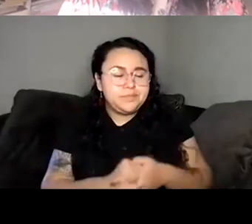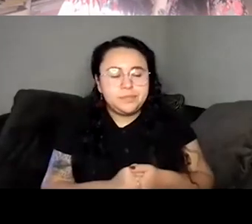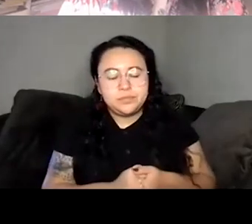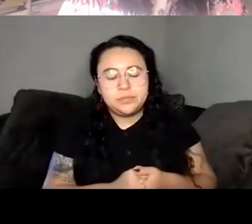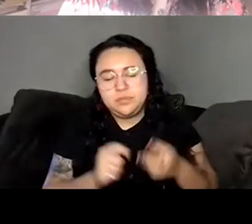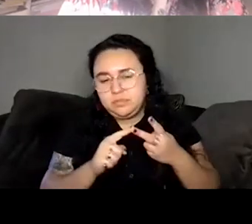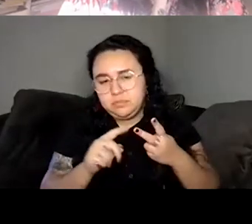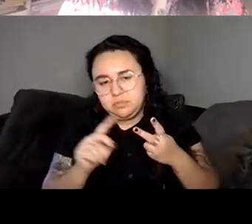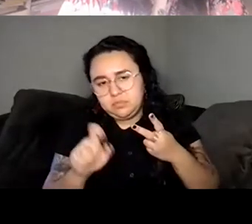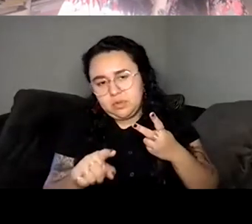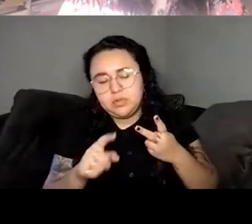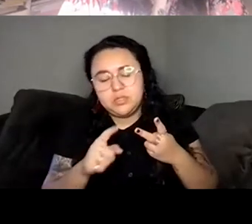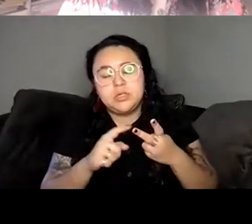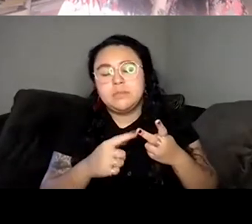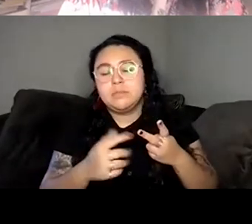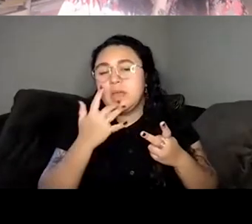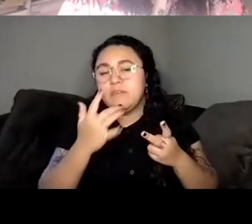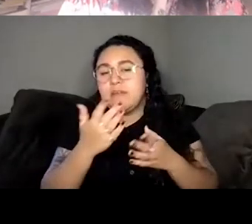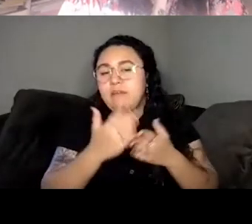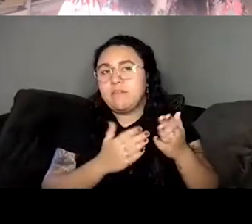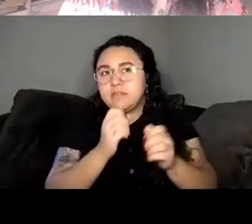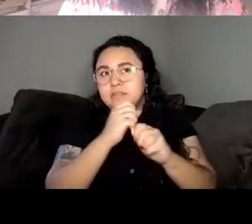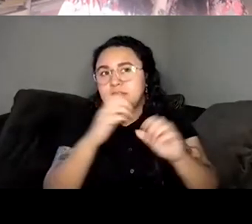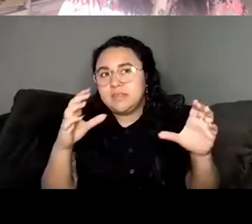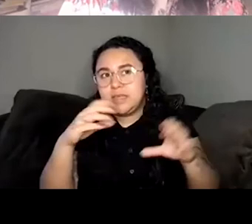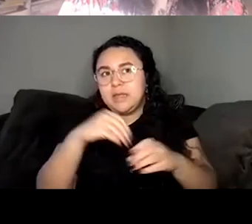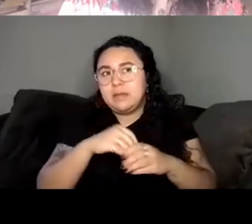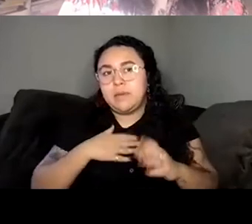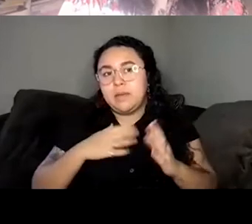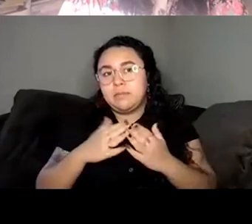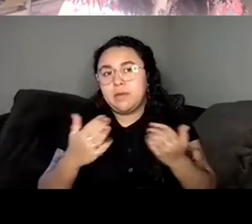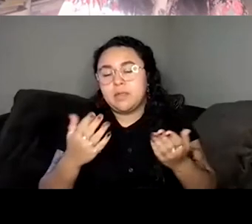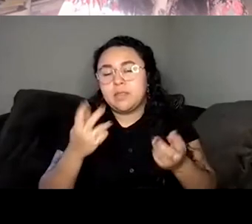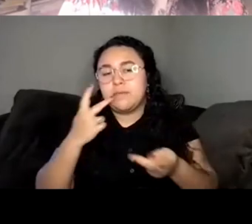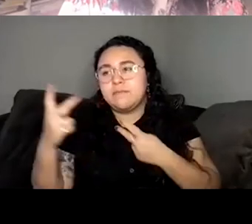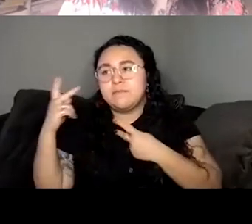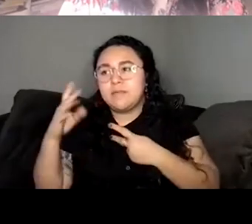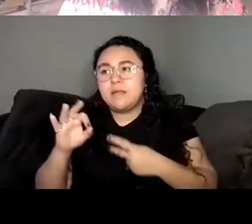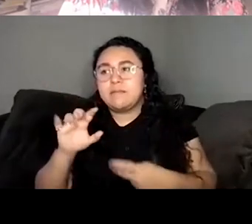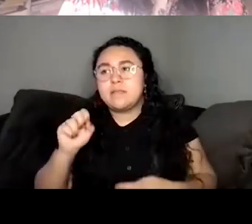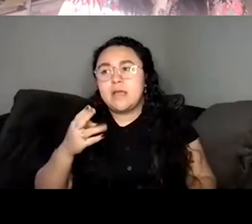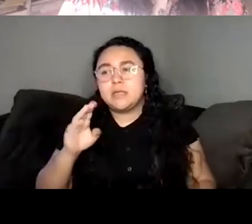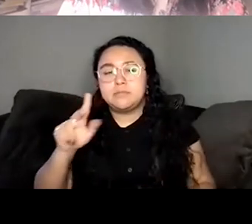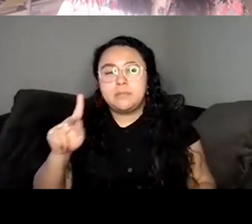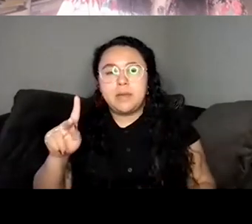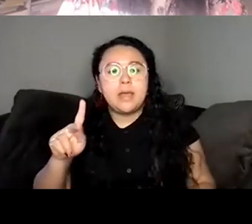that my favorite scene would be the one the flashback with the mom on New Year's Eve.